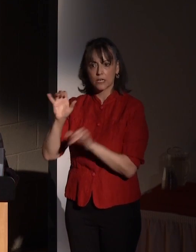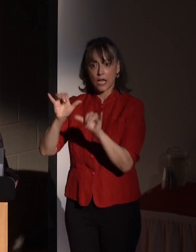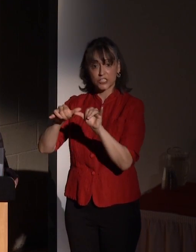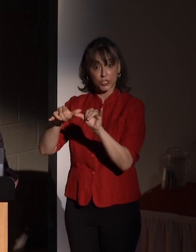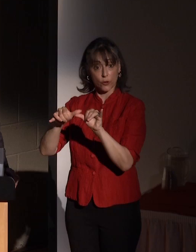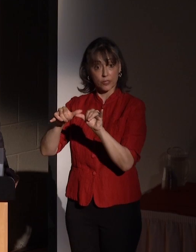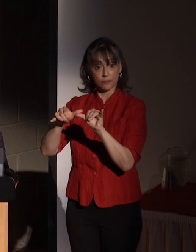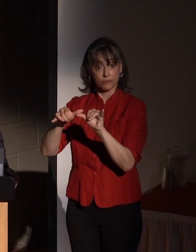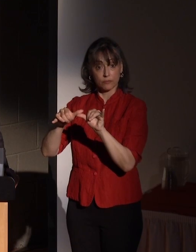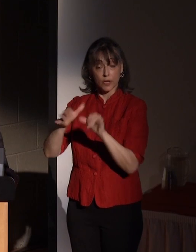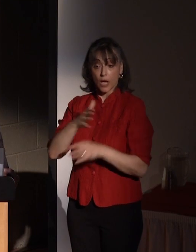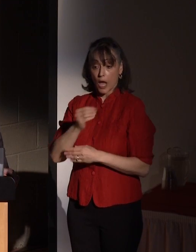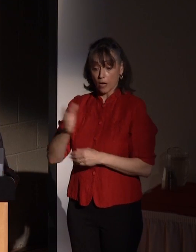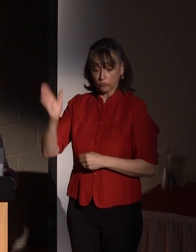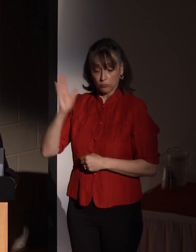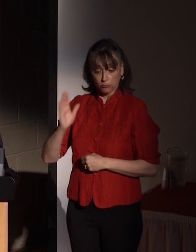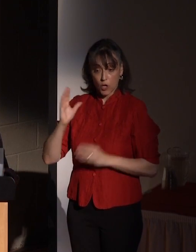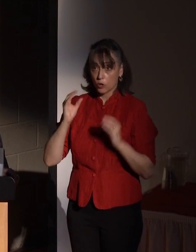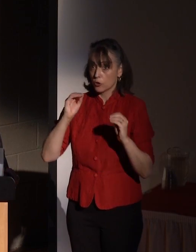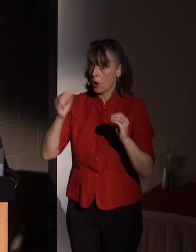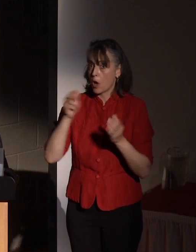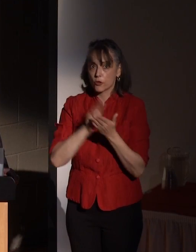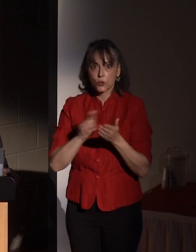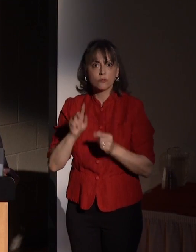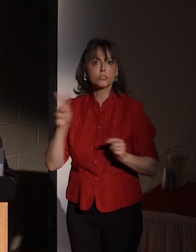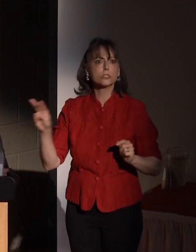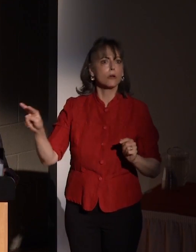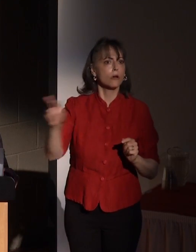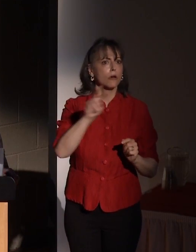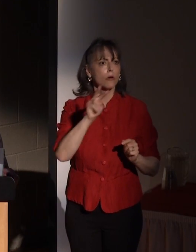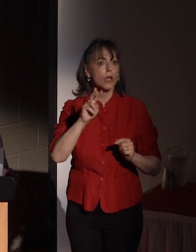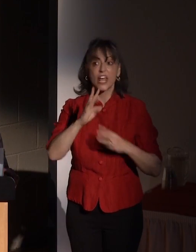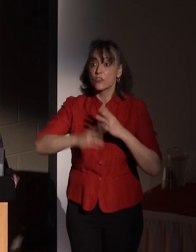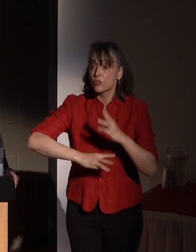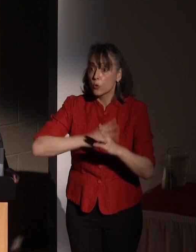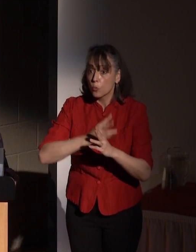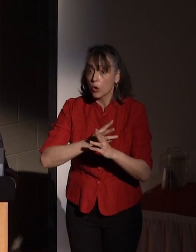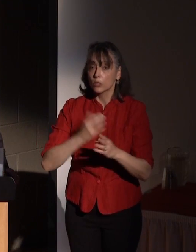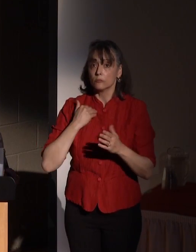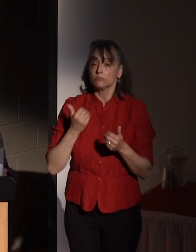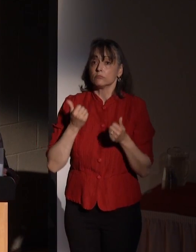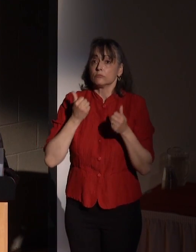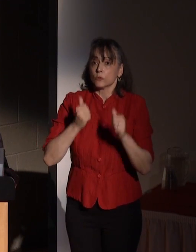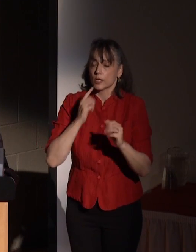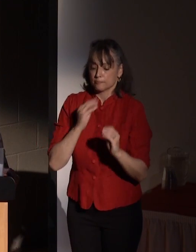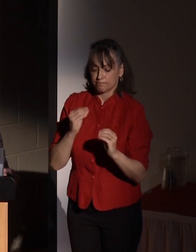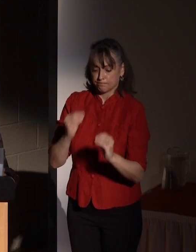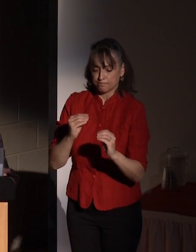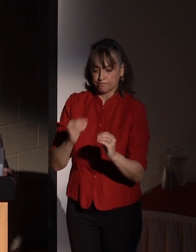And at the time no other university in the world had attempted to educate undergraduate students in the